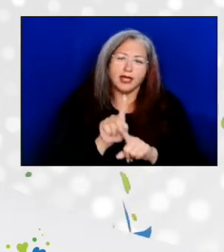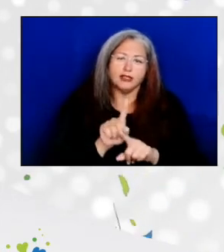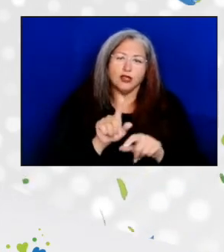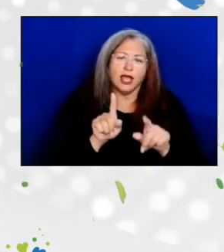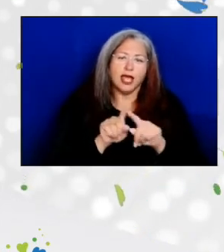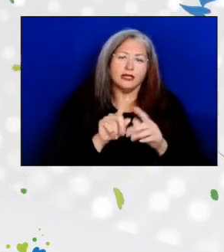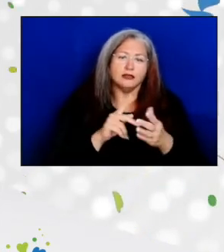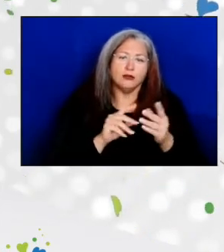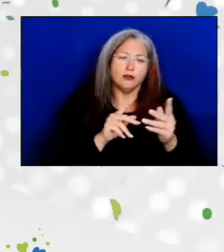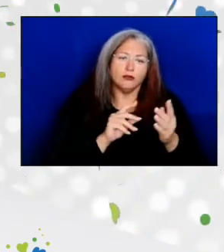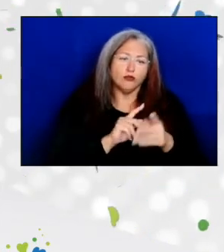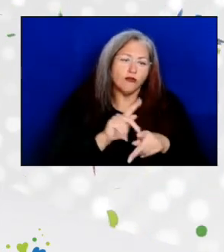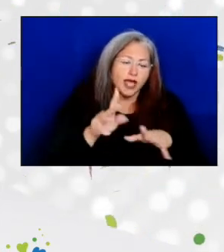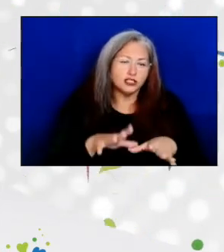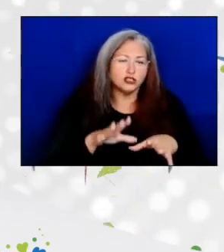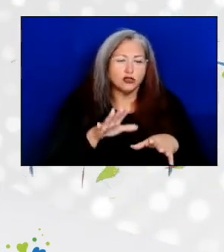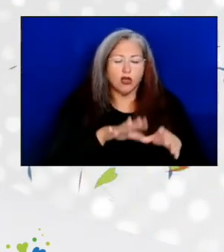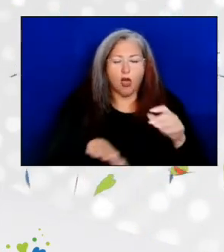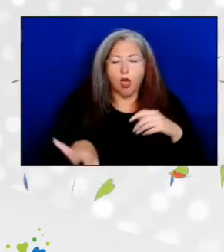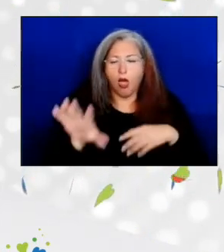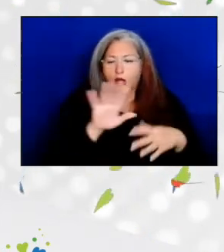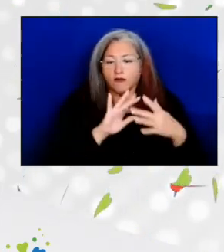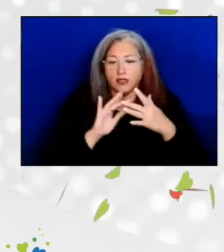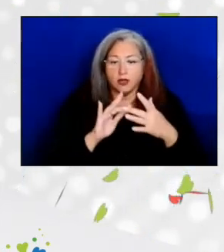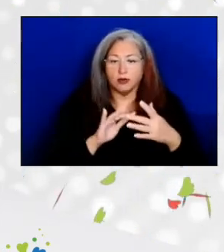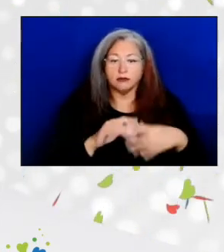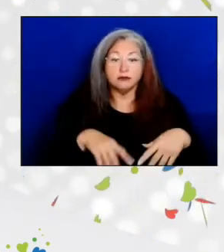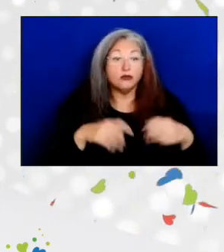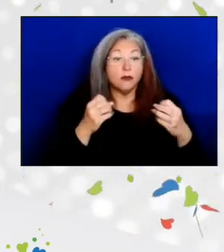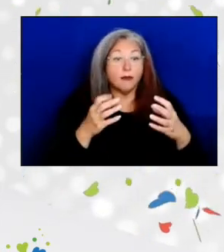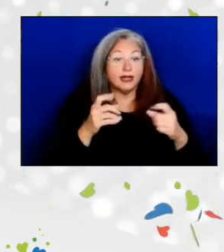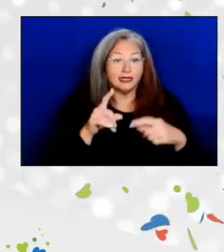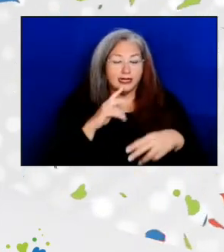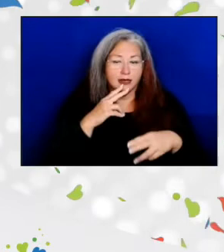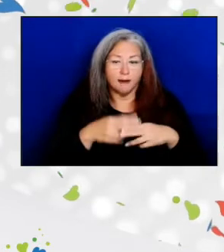across the network. Many also mentioned Jean's impressive,